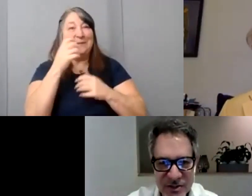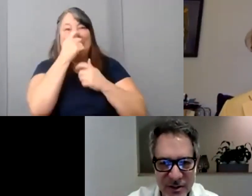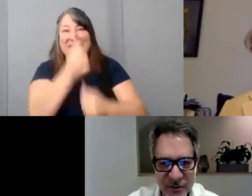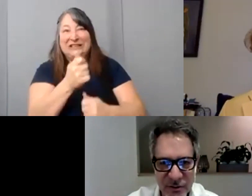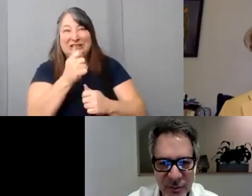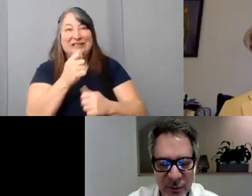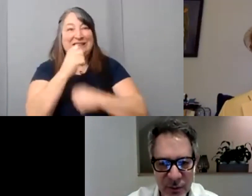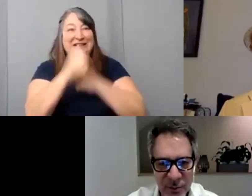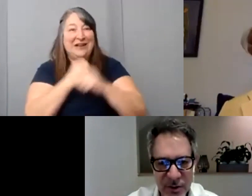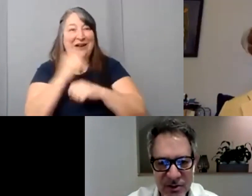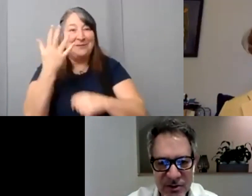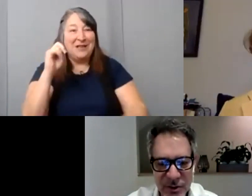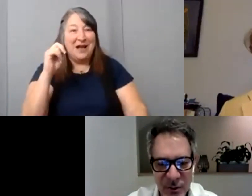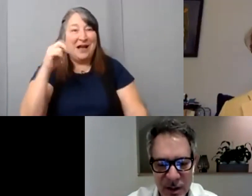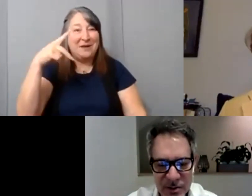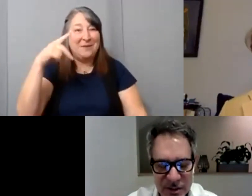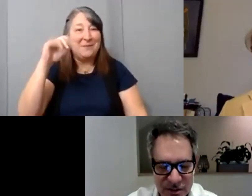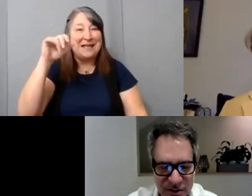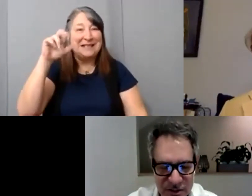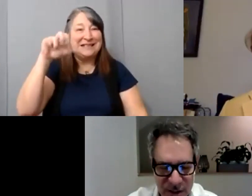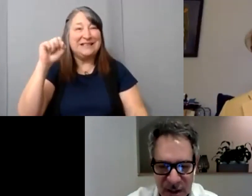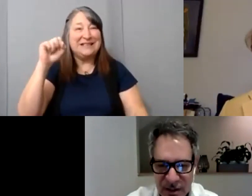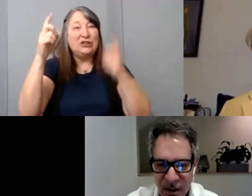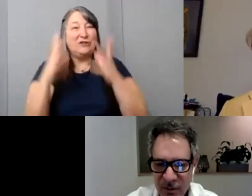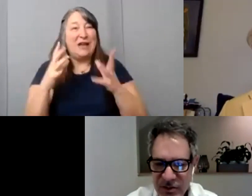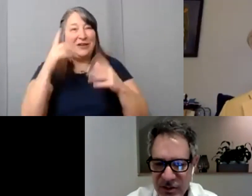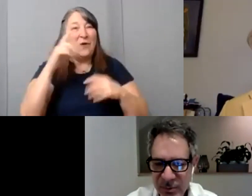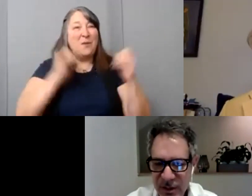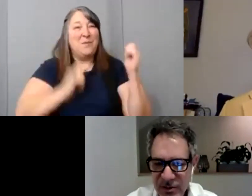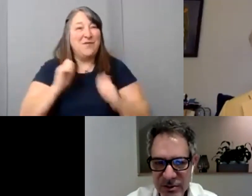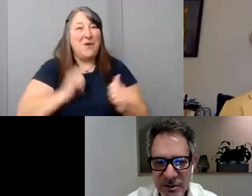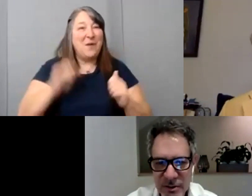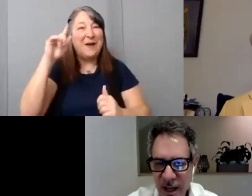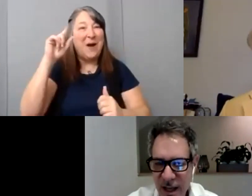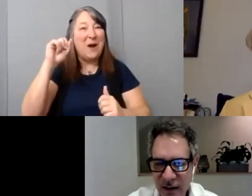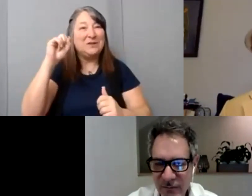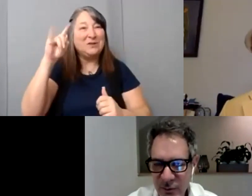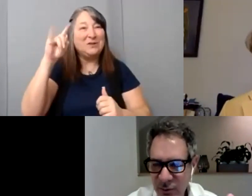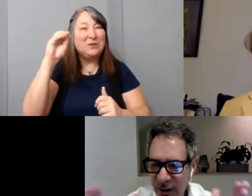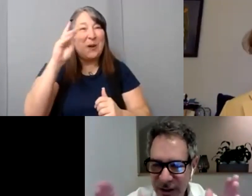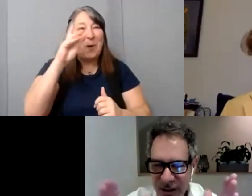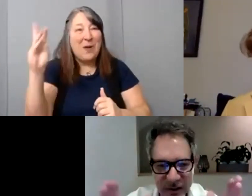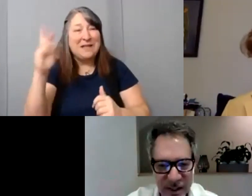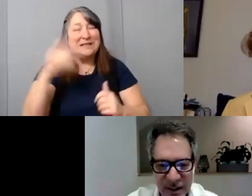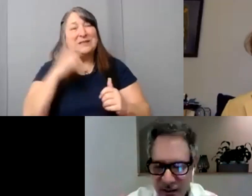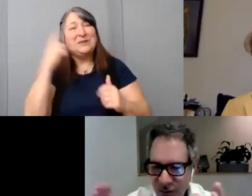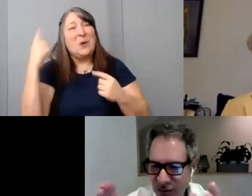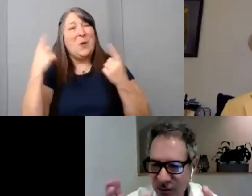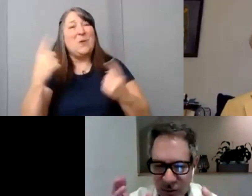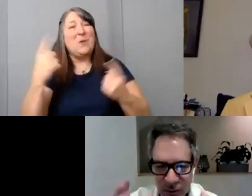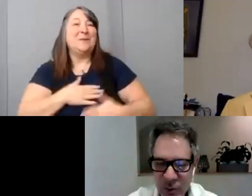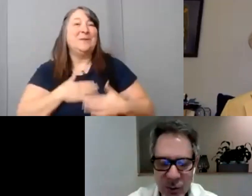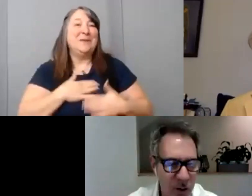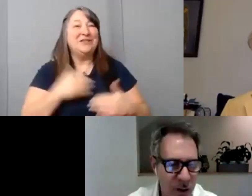director of Performing Arts Studio West and it's just always such a pleasure to have you Nic and your crew and all the